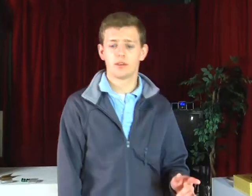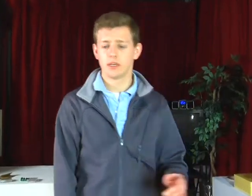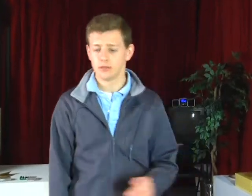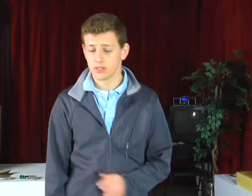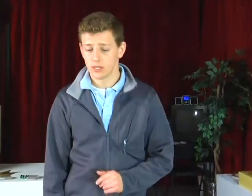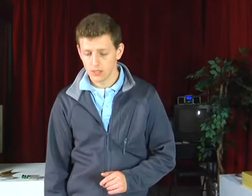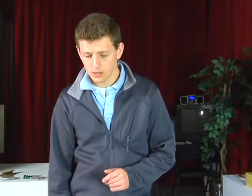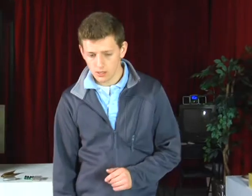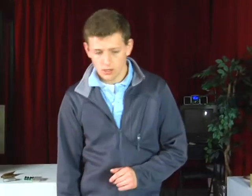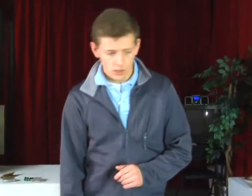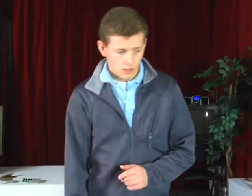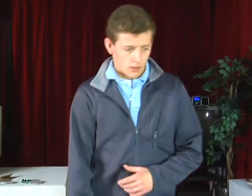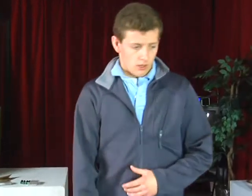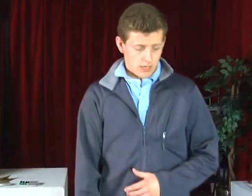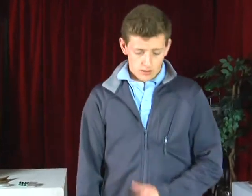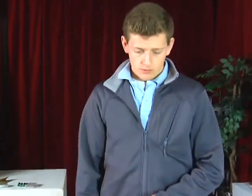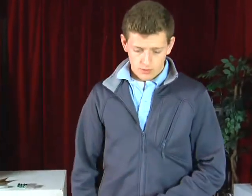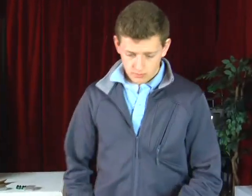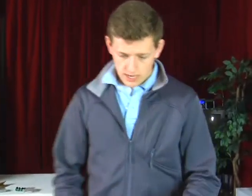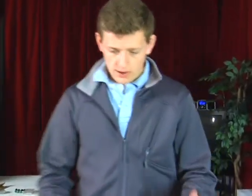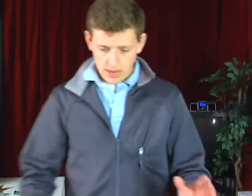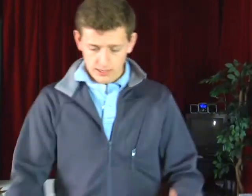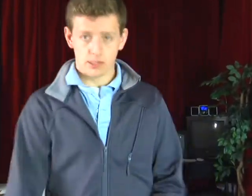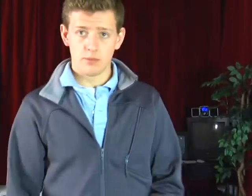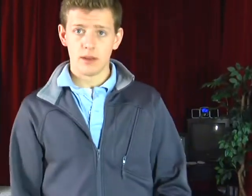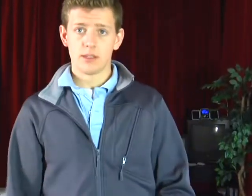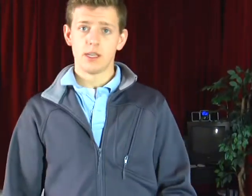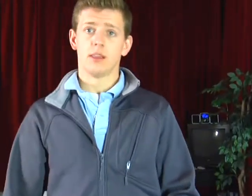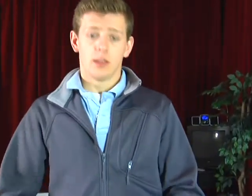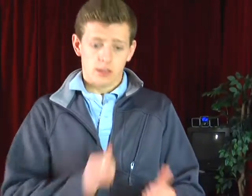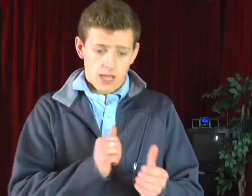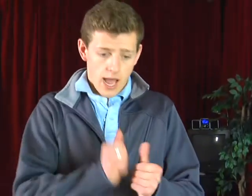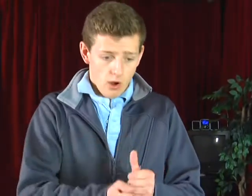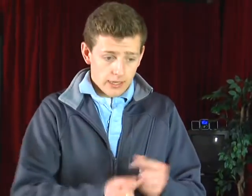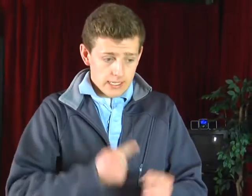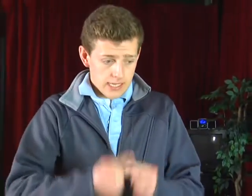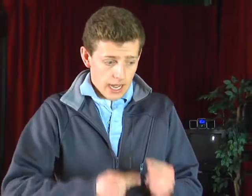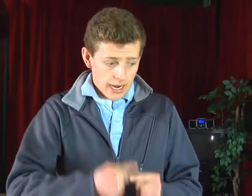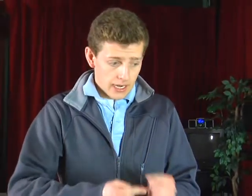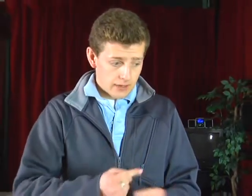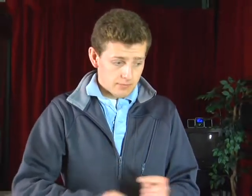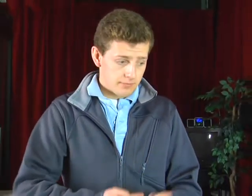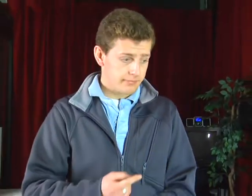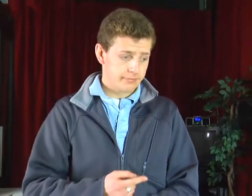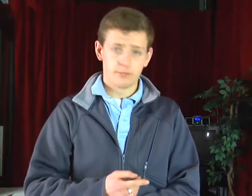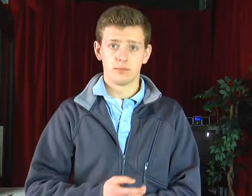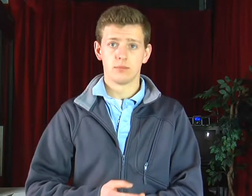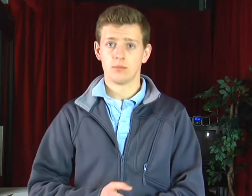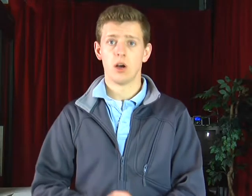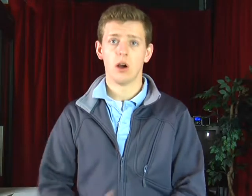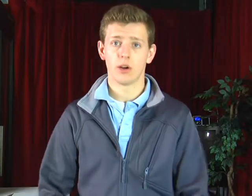language. Now, we're not only going to learn how to ask things, "how do you sign, hungry?"